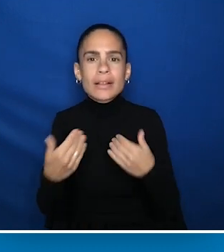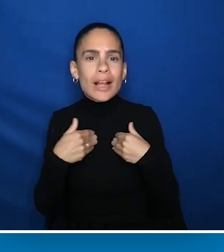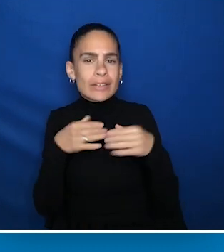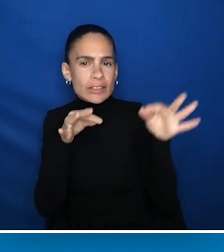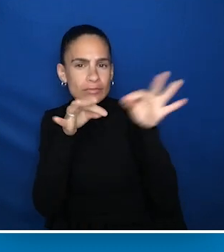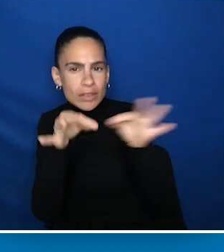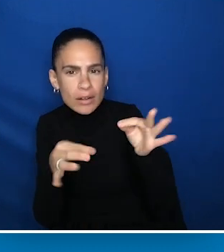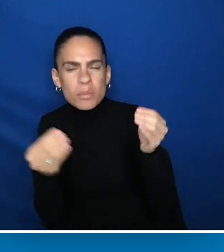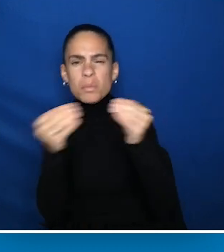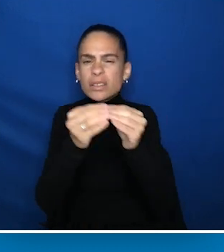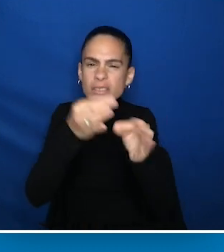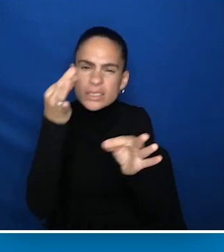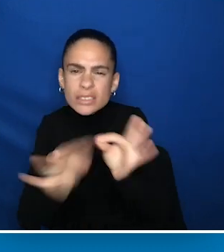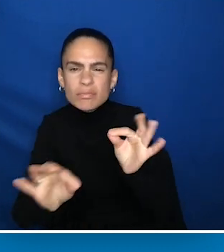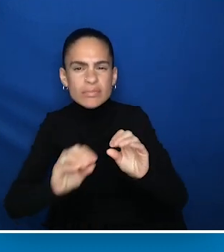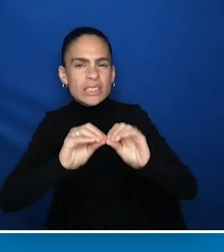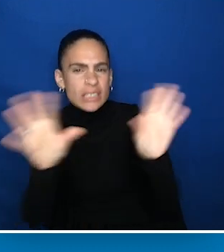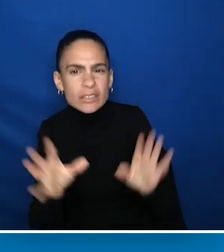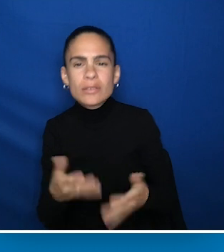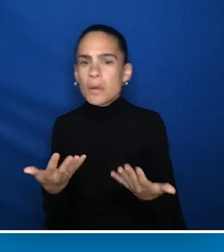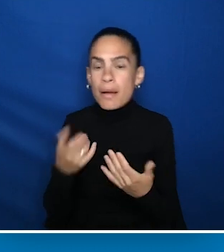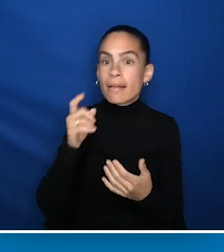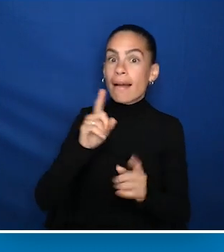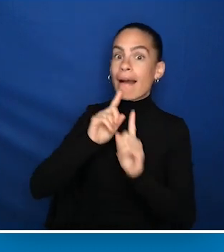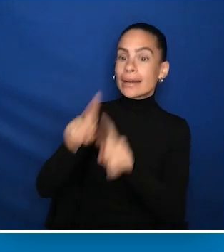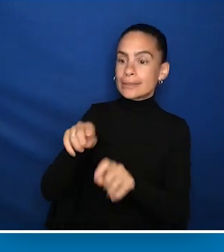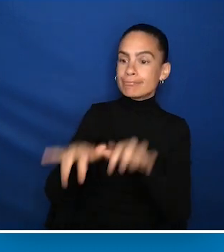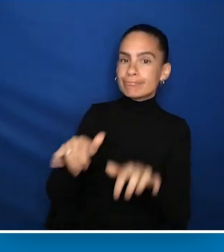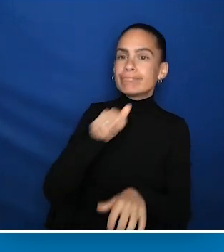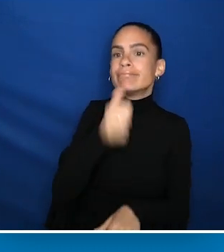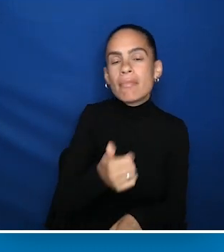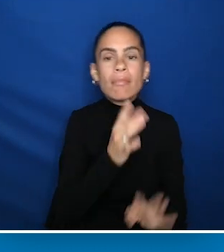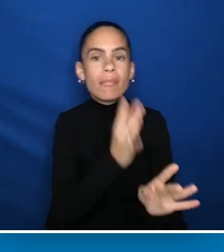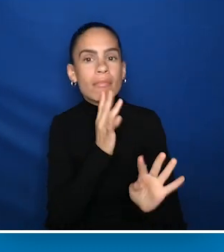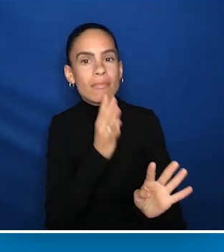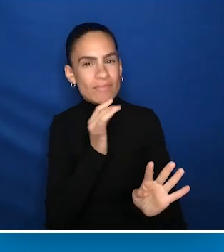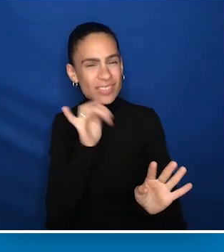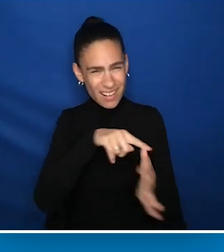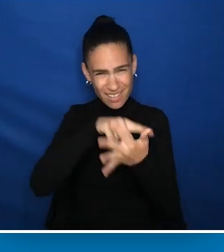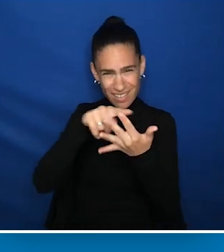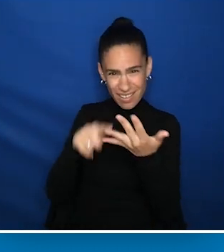or to have the directions explained more simply, or who need to type answers into the interview instead of vocalizing them.